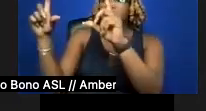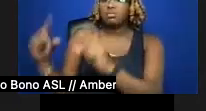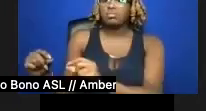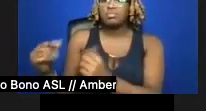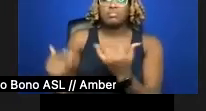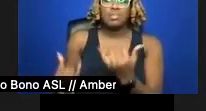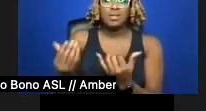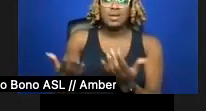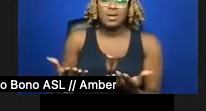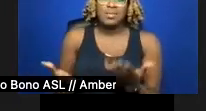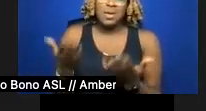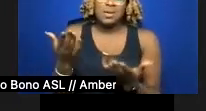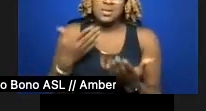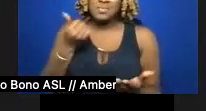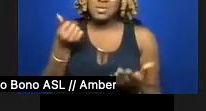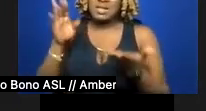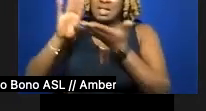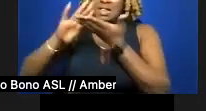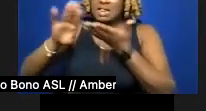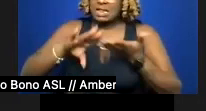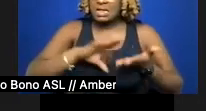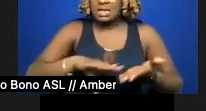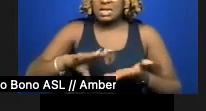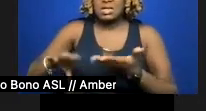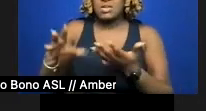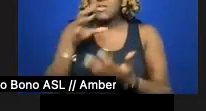up, dust the bed ruffles & chlorinate the pool more